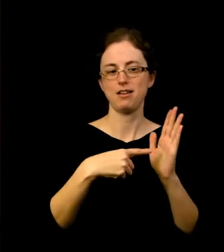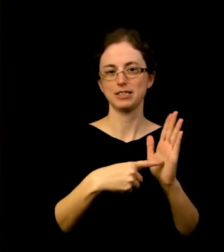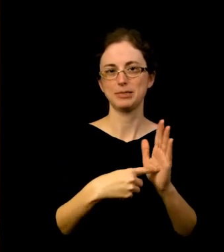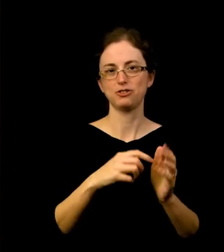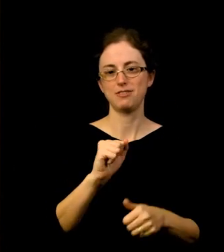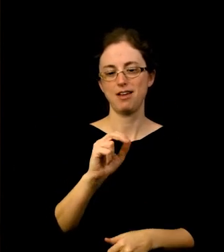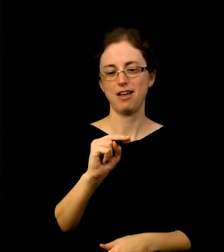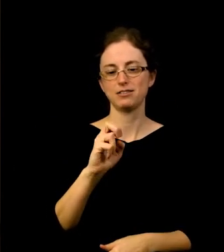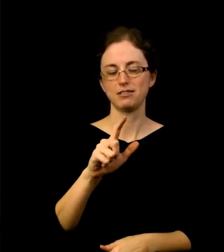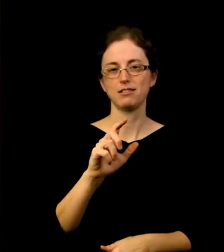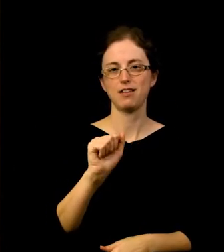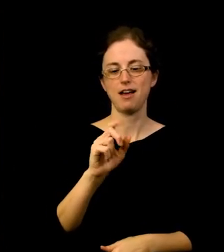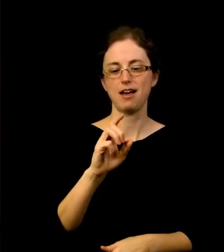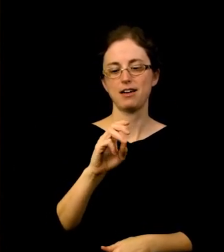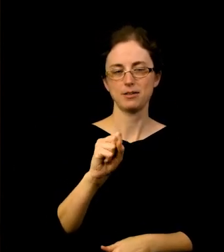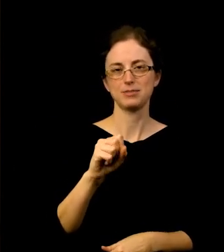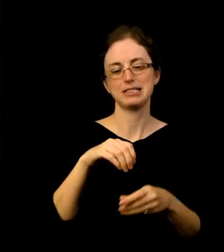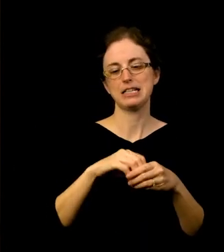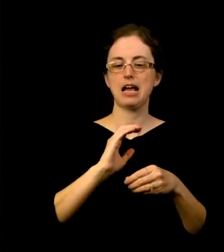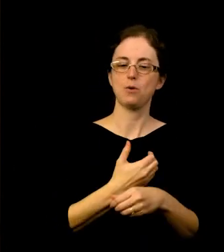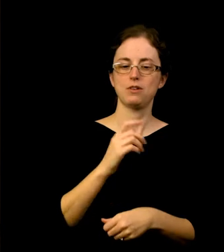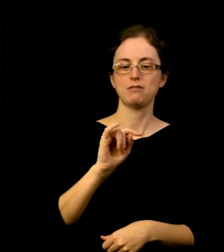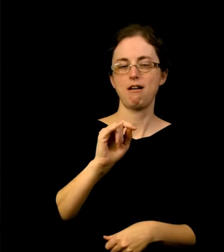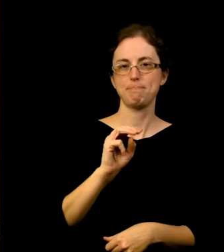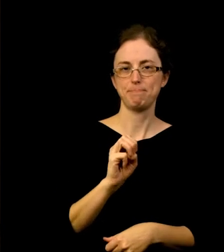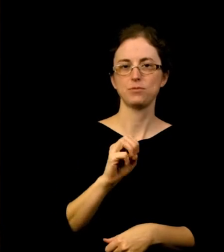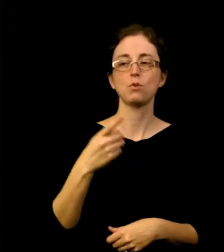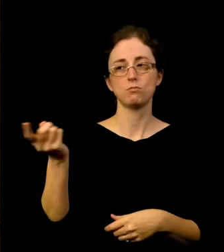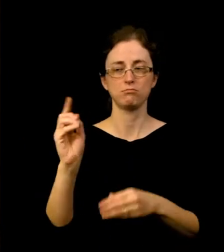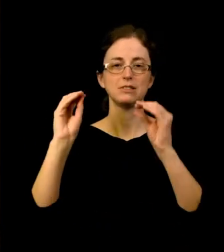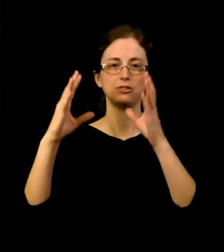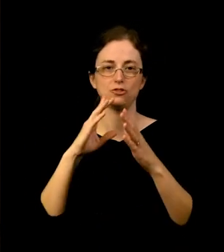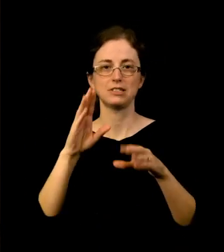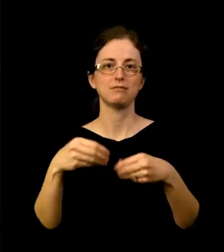The teachers introduced some of the artwork through slideshows to their students.